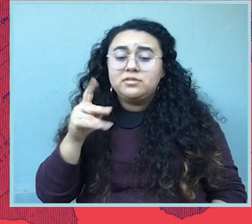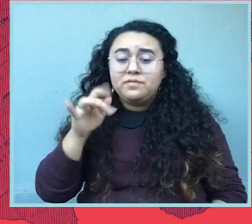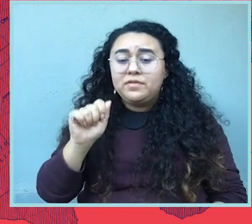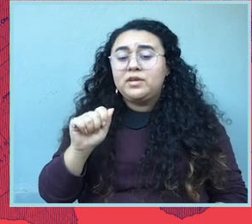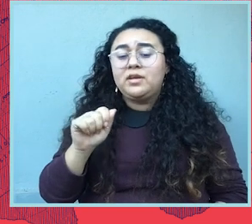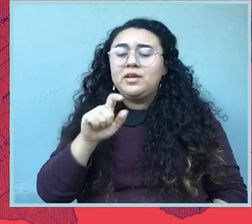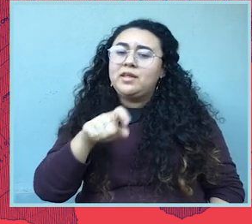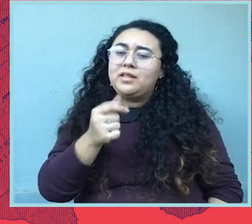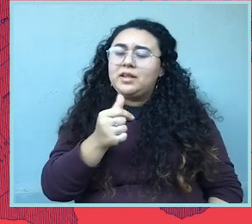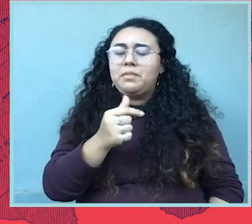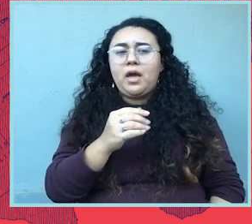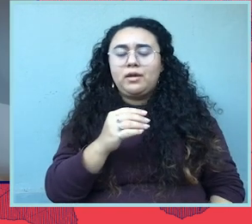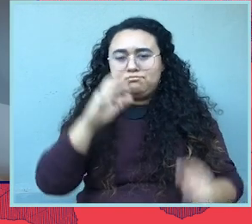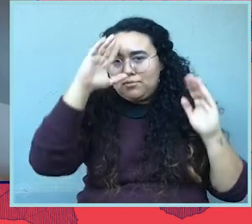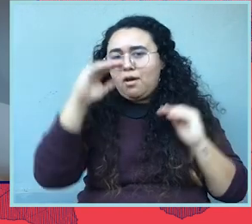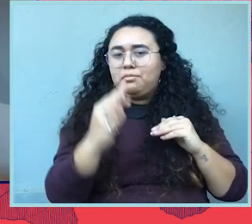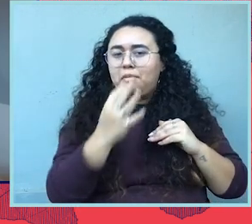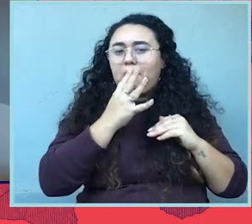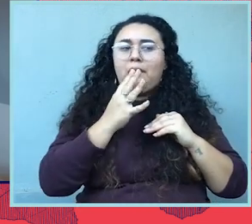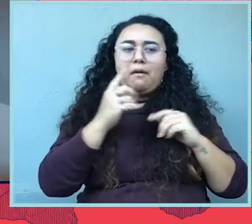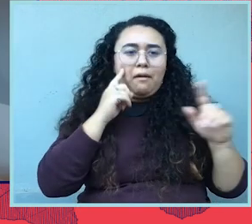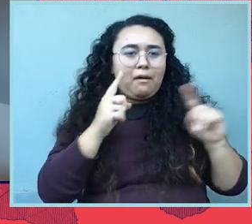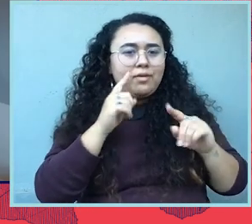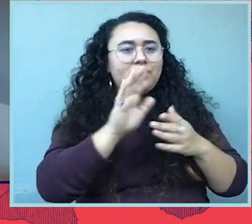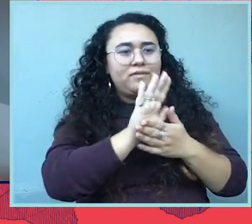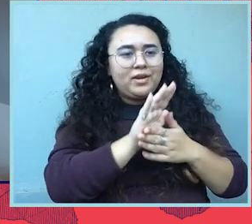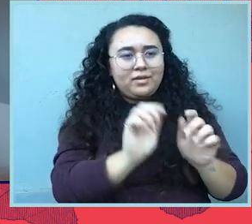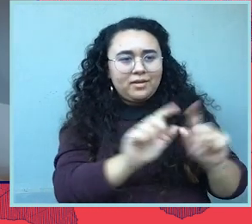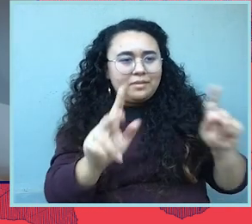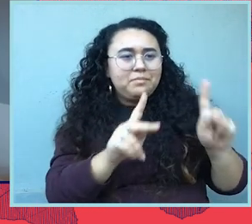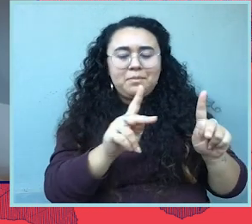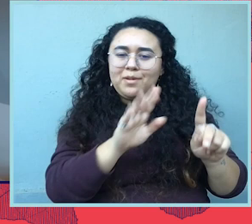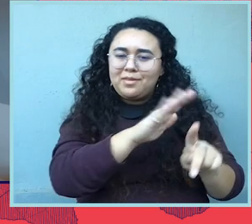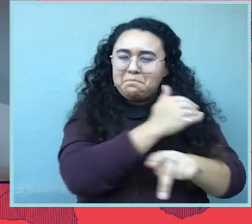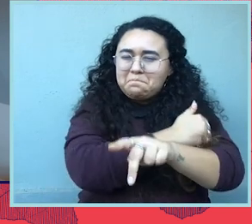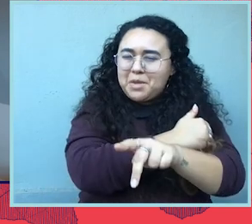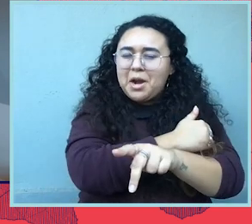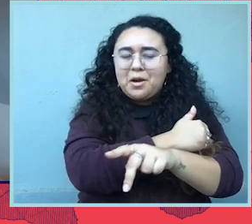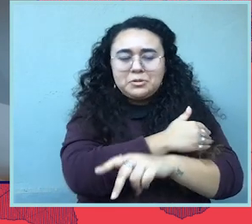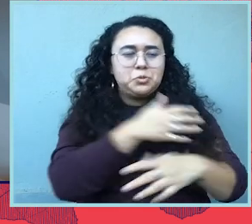I have to say I'm an easy crier. So, I'm like holding it together as I listen to Brigitte and Chase and Sophia, and I needed